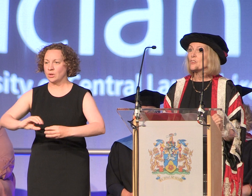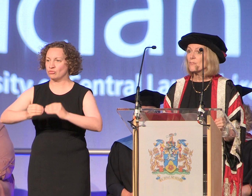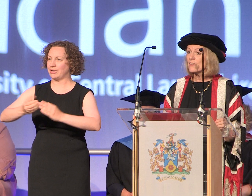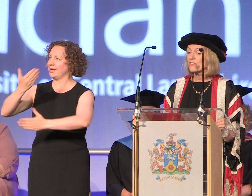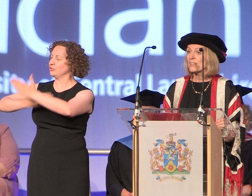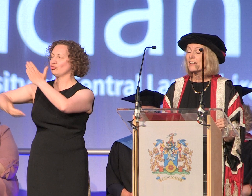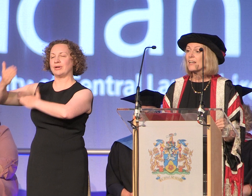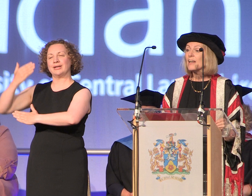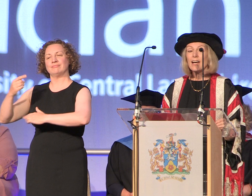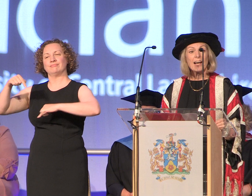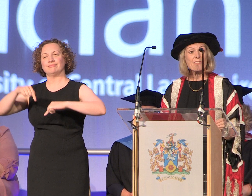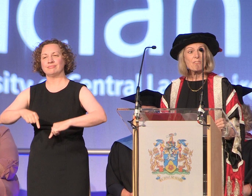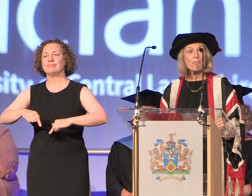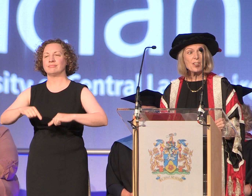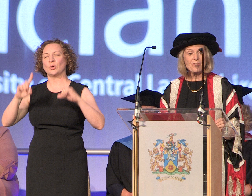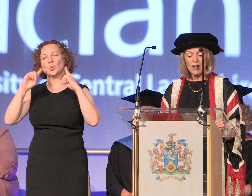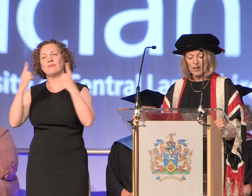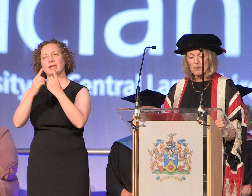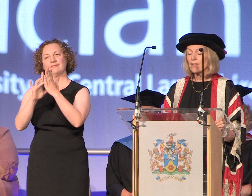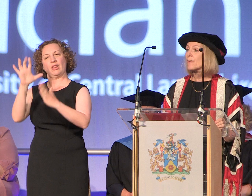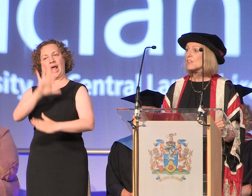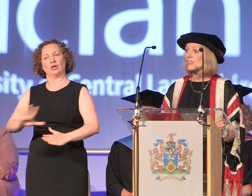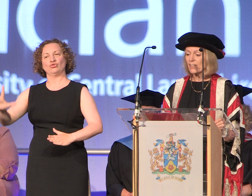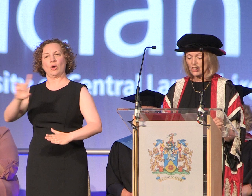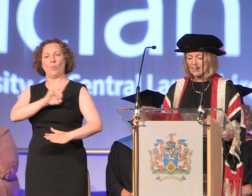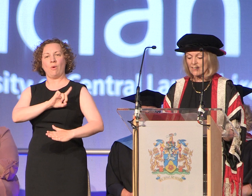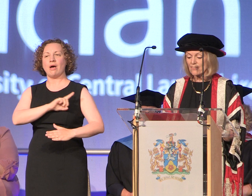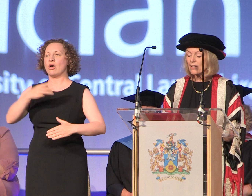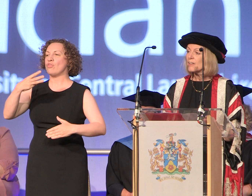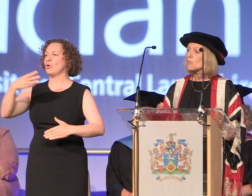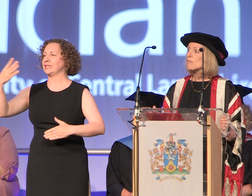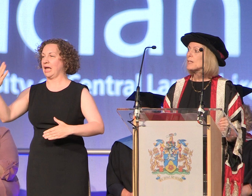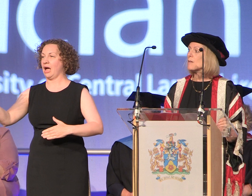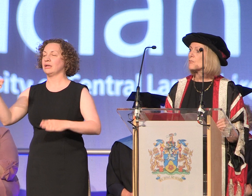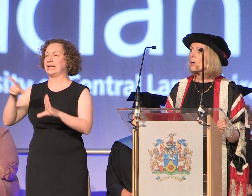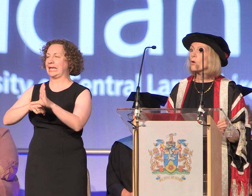the University as it's the first time in 39 years that we've been able to hold